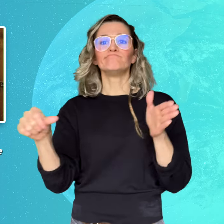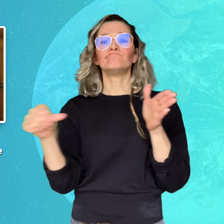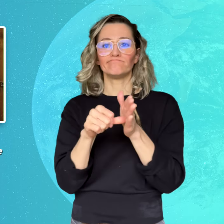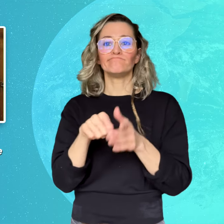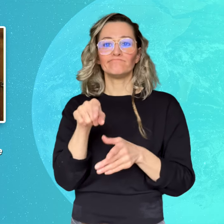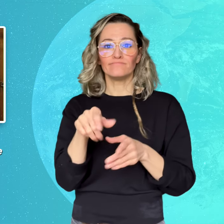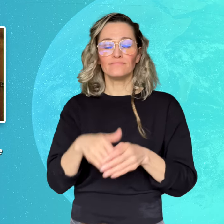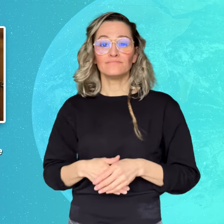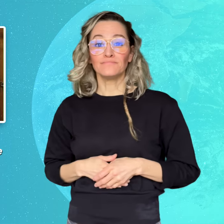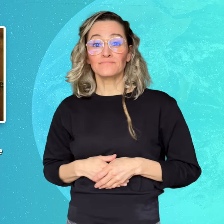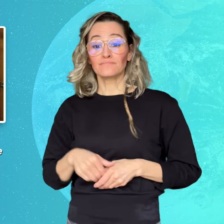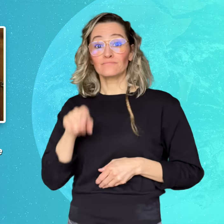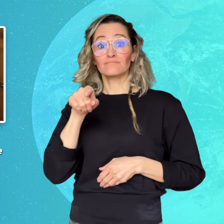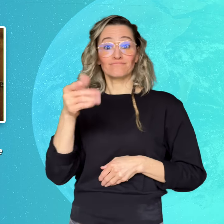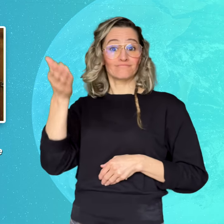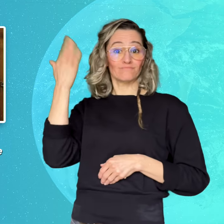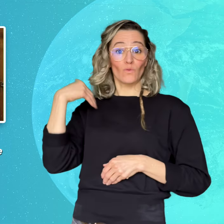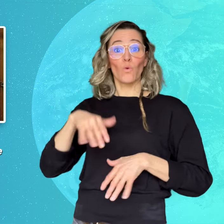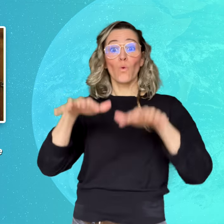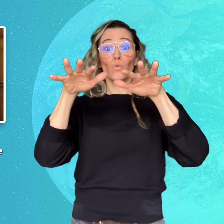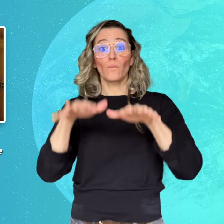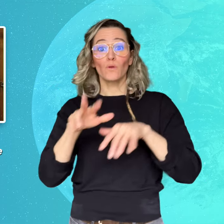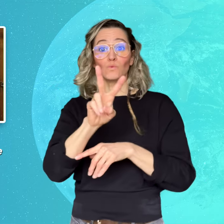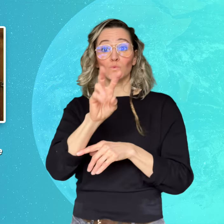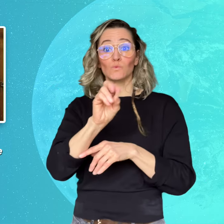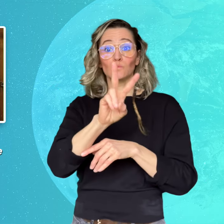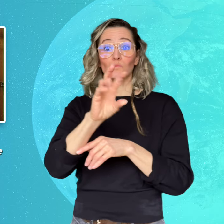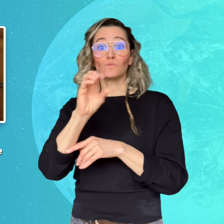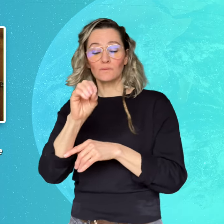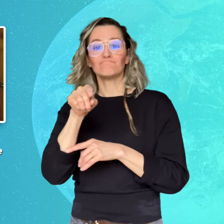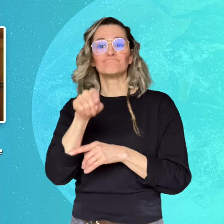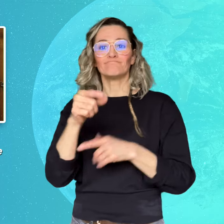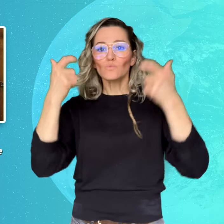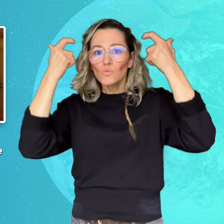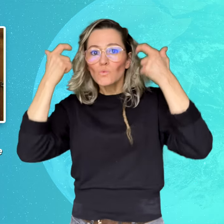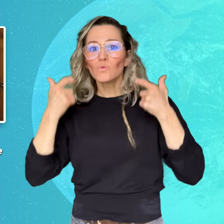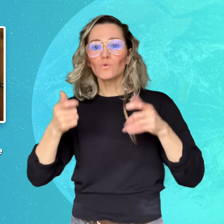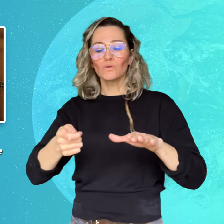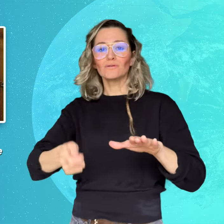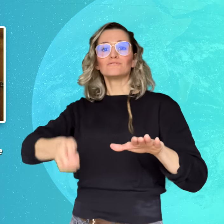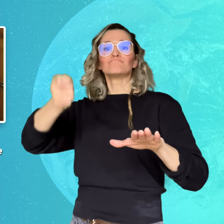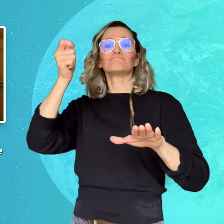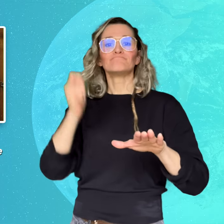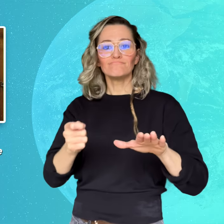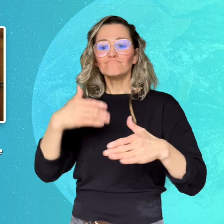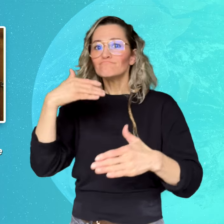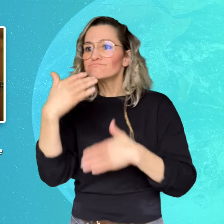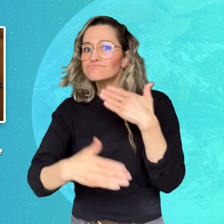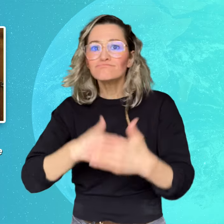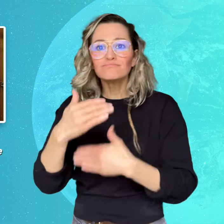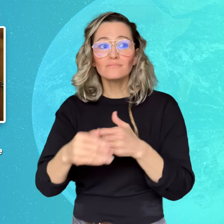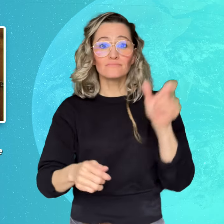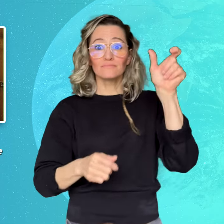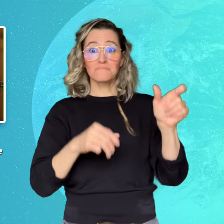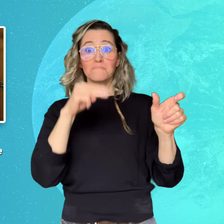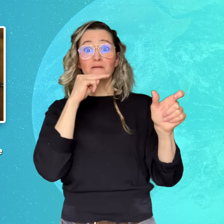began in October 2020. Fisher was found not guilty